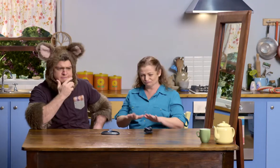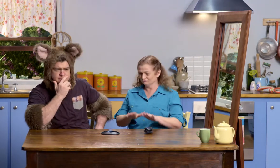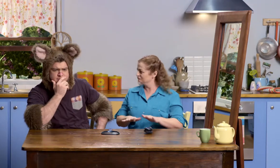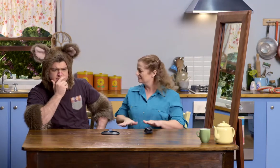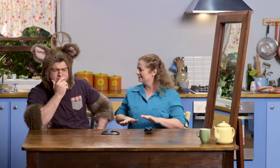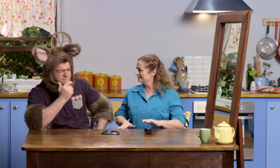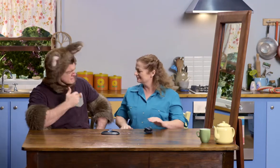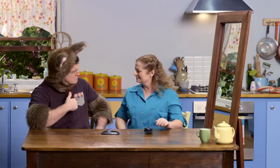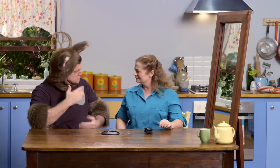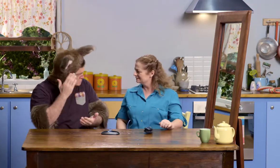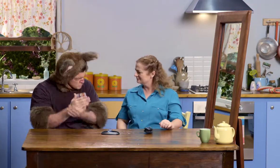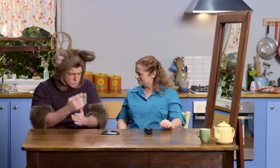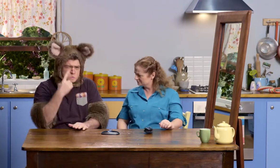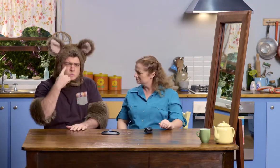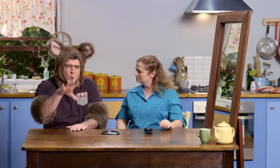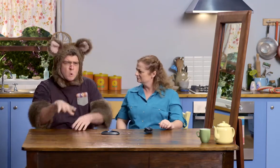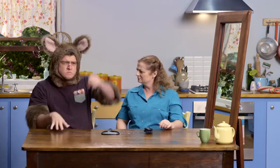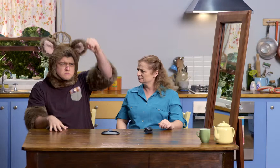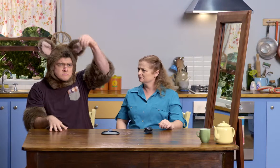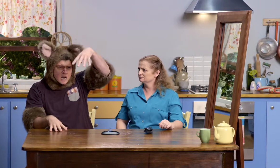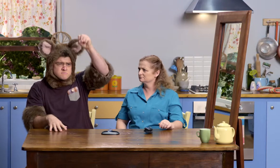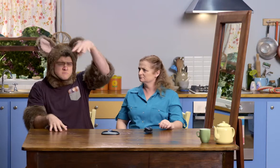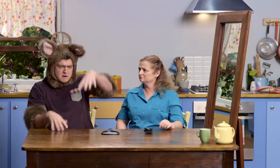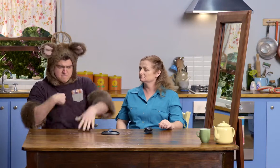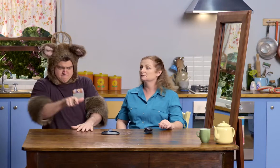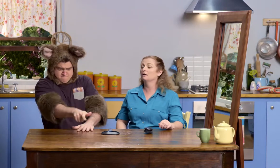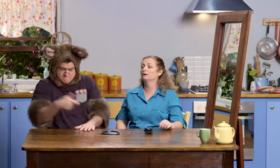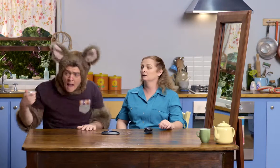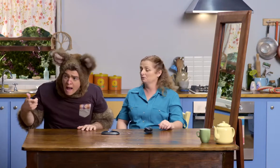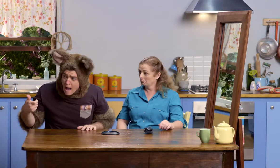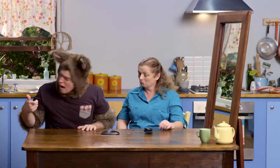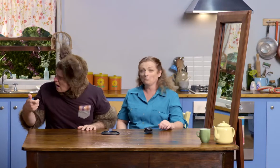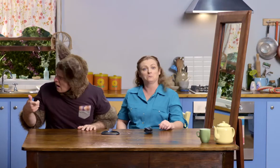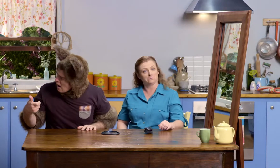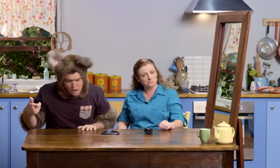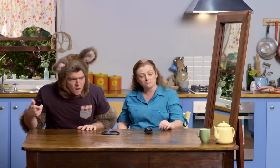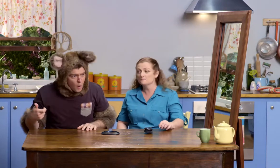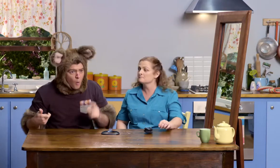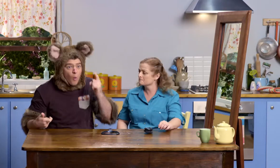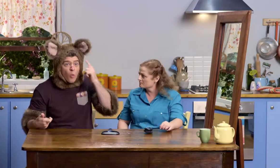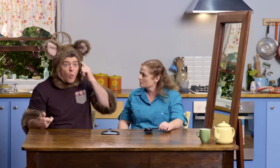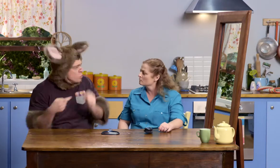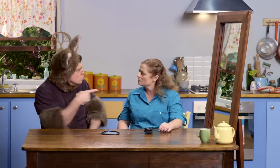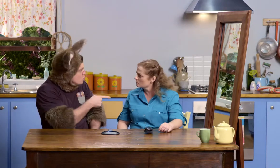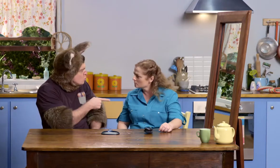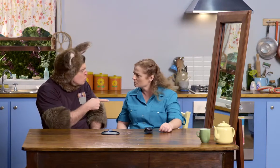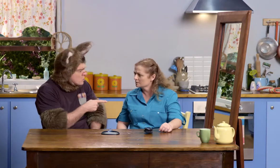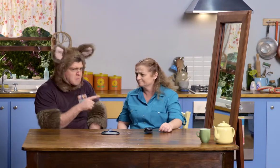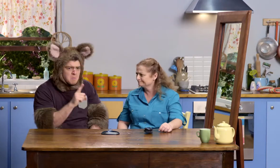I've been in here the whole time. I'm sure I saw the doorbell light flashing, but when I opened the door, there was no-one there.